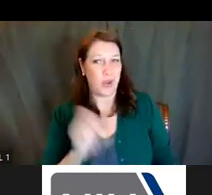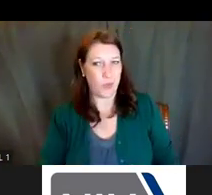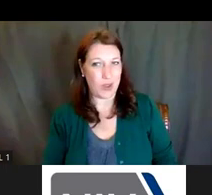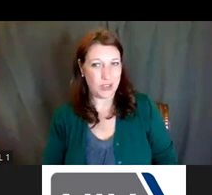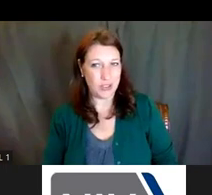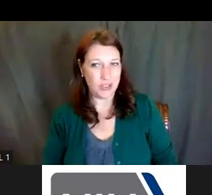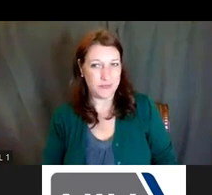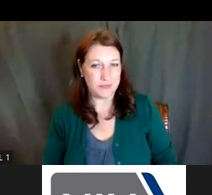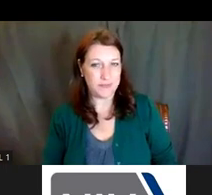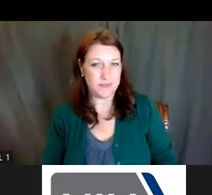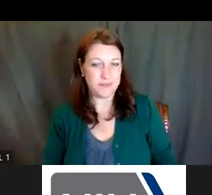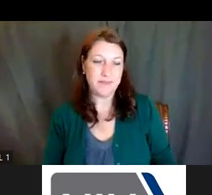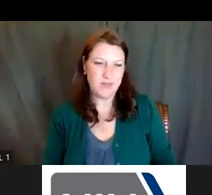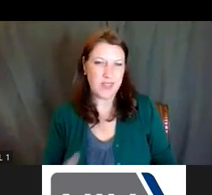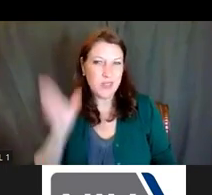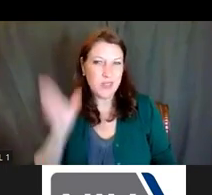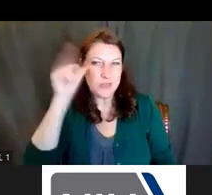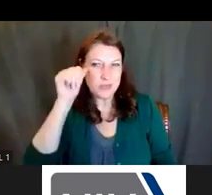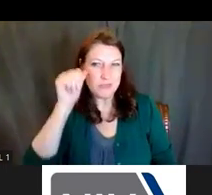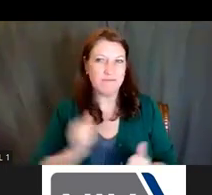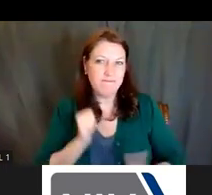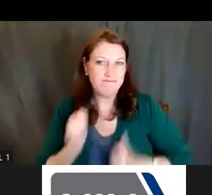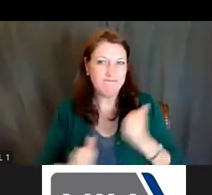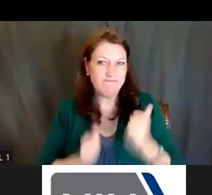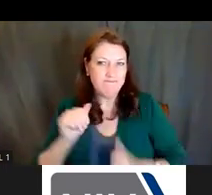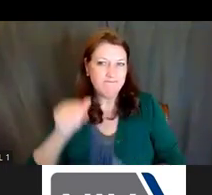Be persistent, right, because we are busy.